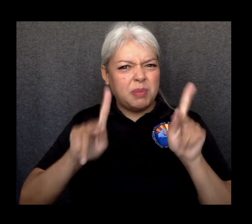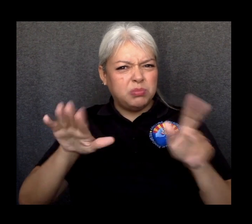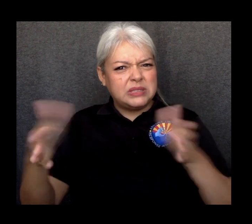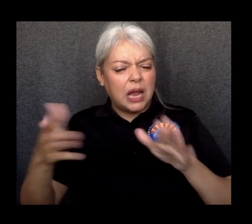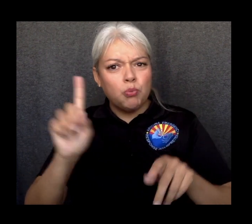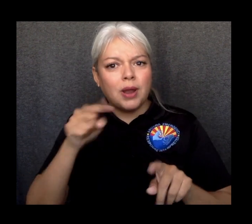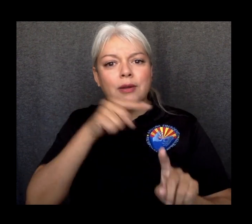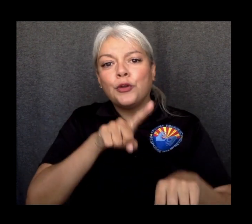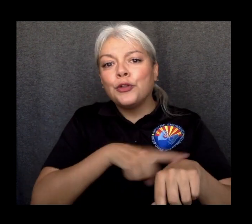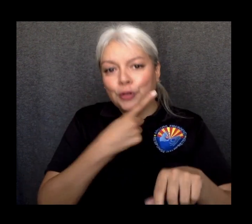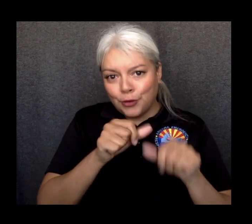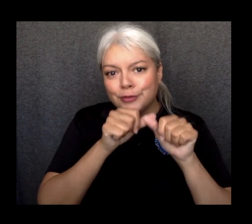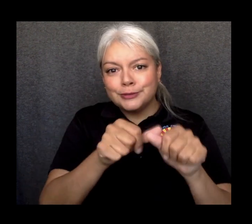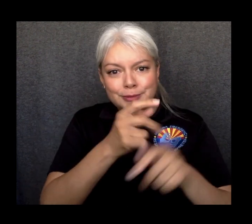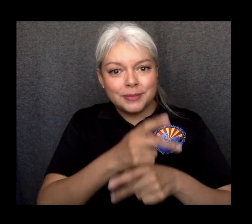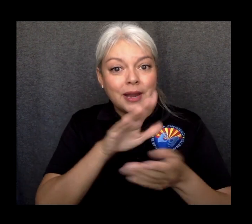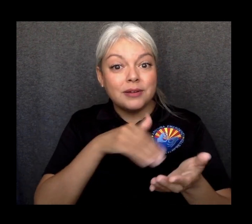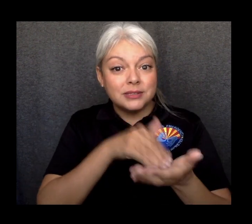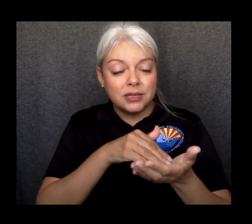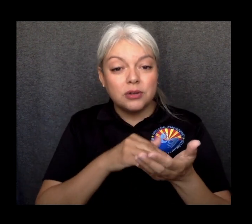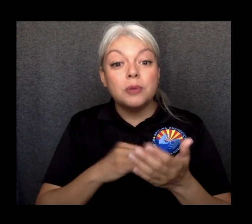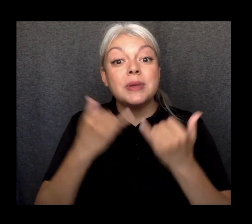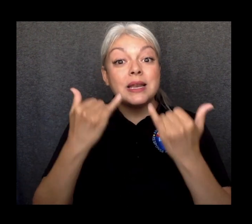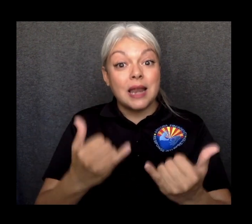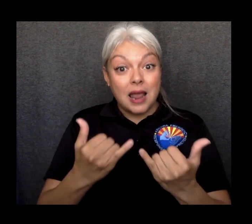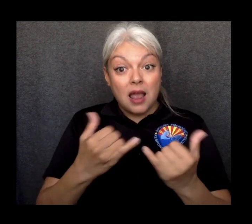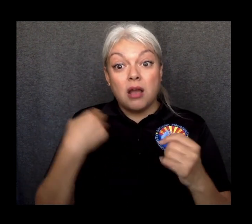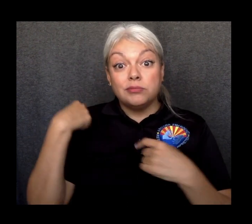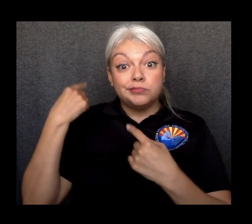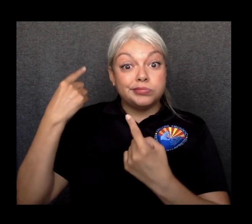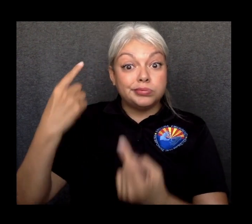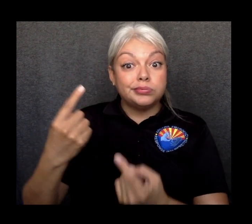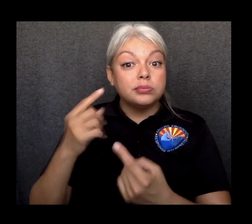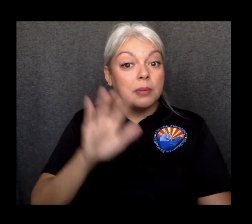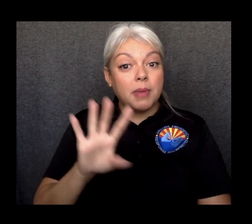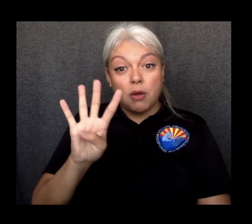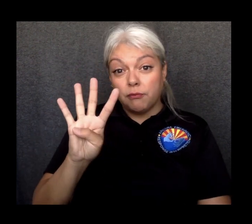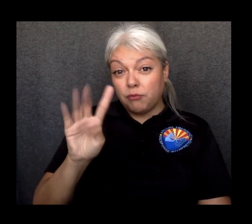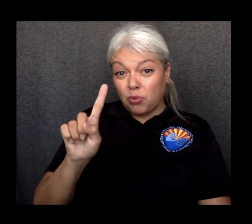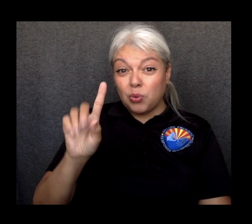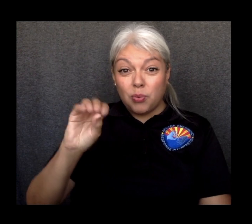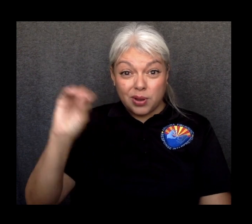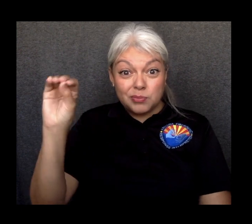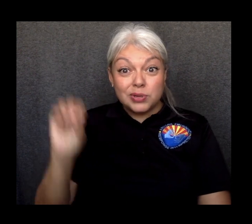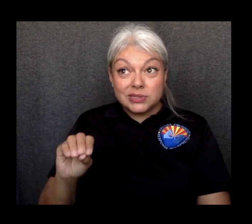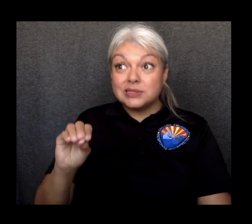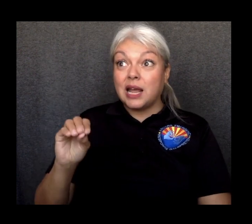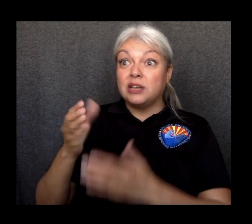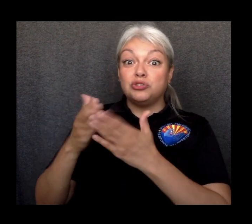Over the course of the pandemic, approximately 41% of the deaths in the county have been